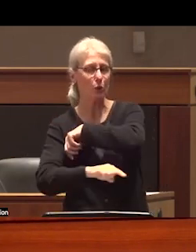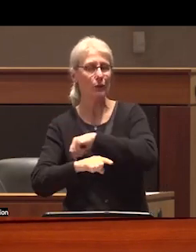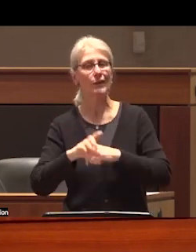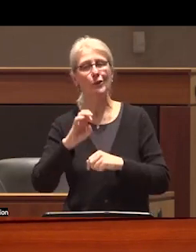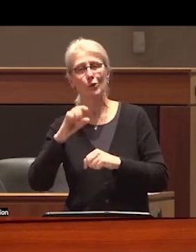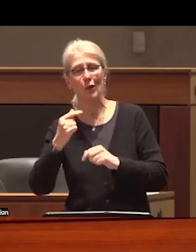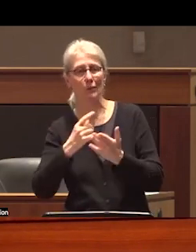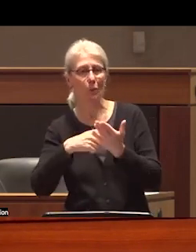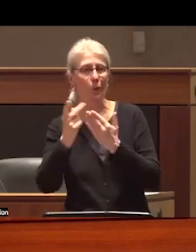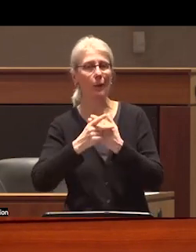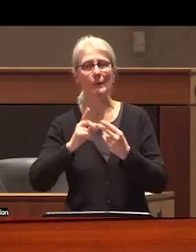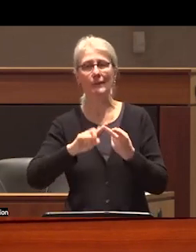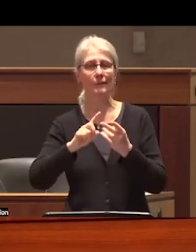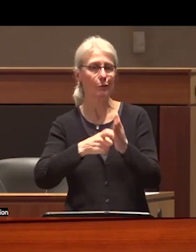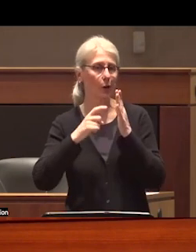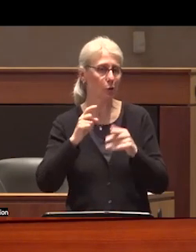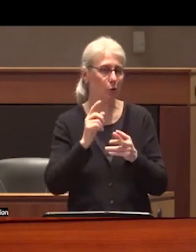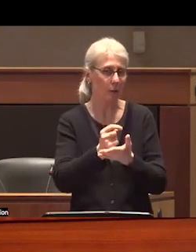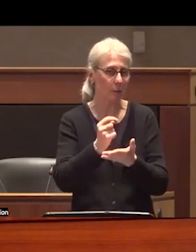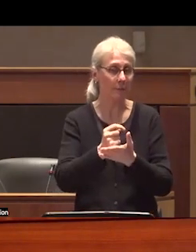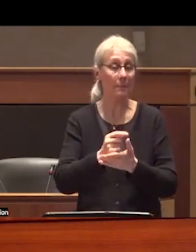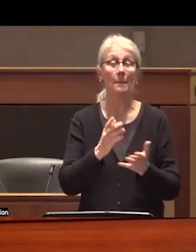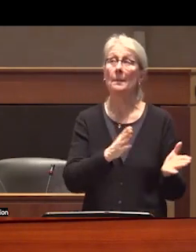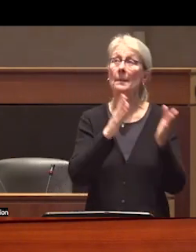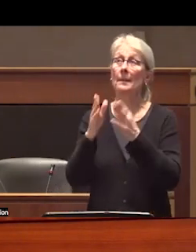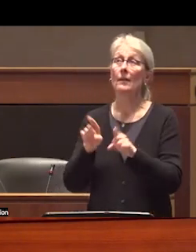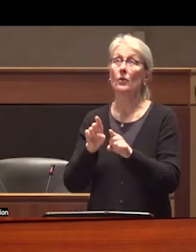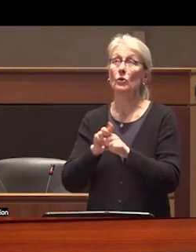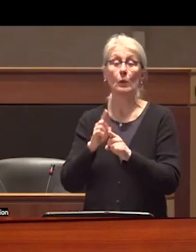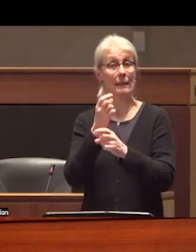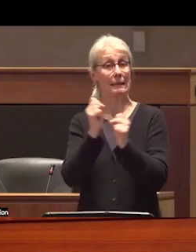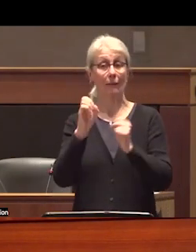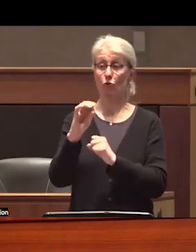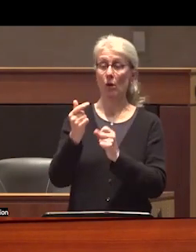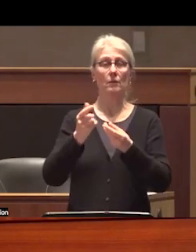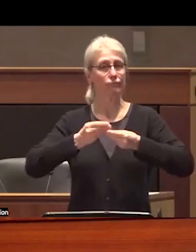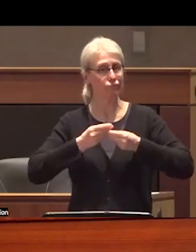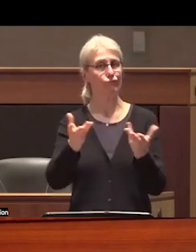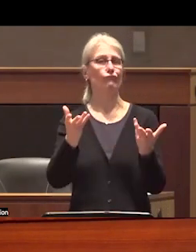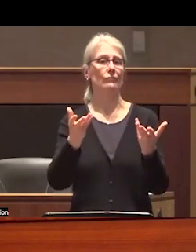treatment next we need to immediately scale up access to Safe Supply this this is the Canadian